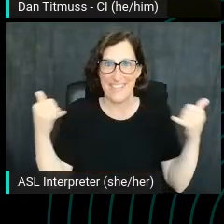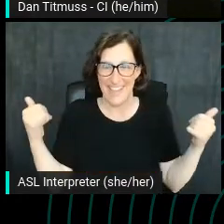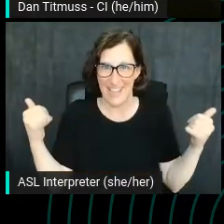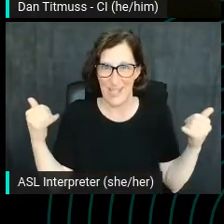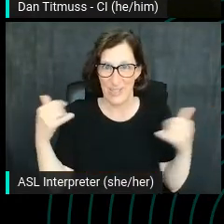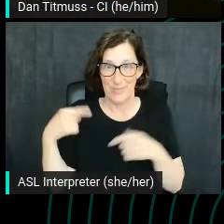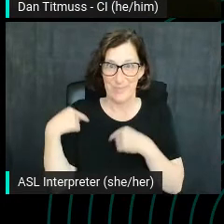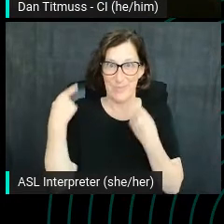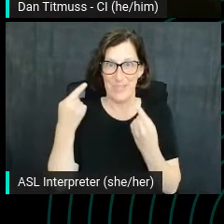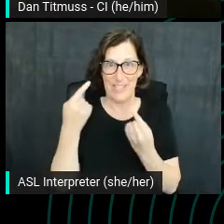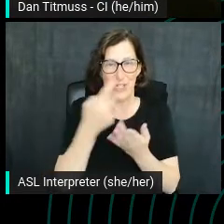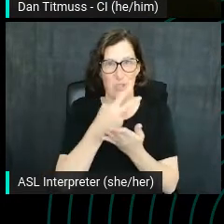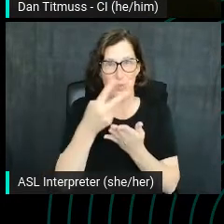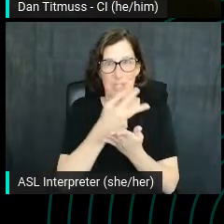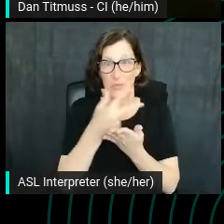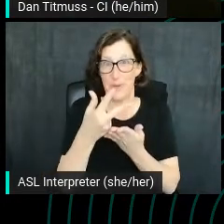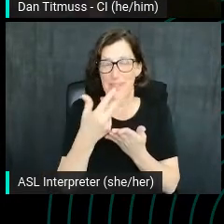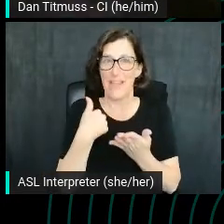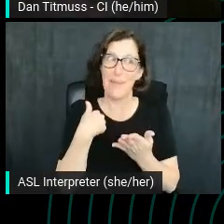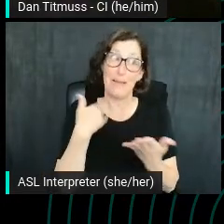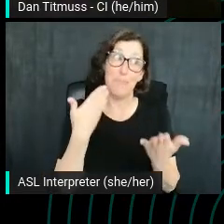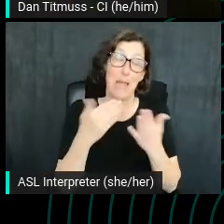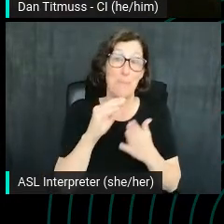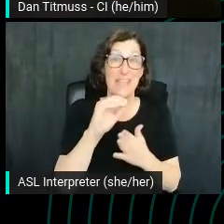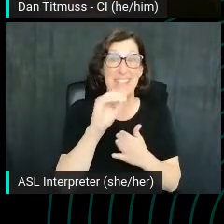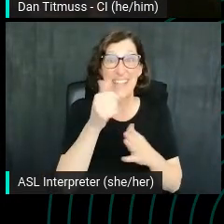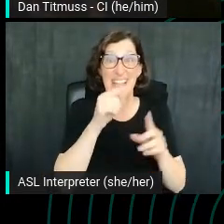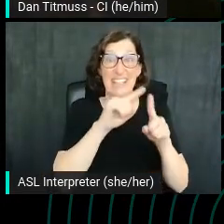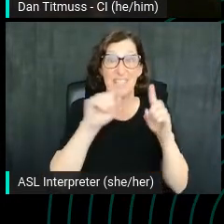I've made like tens of different types of pasta. All different like types